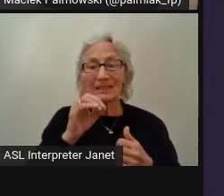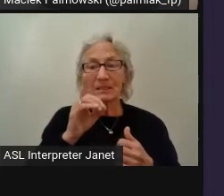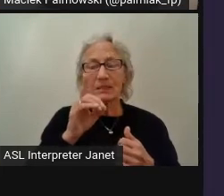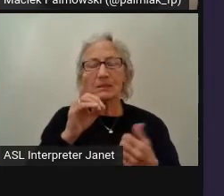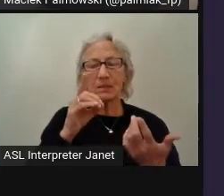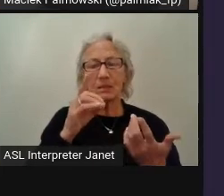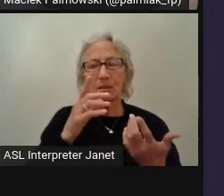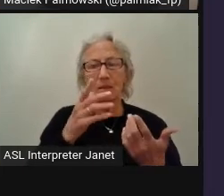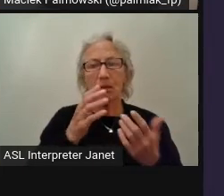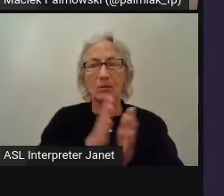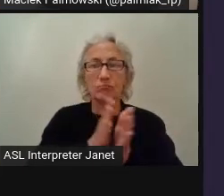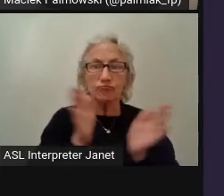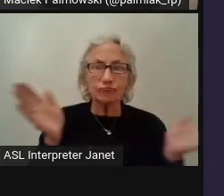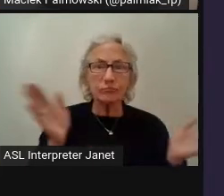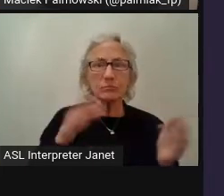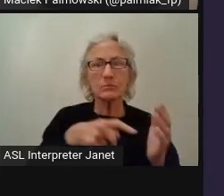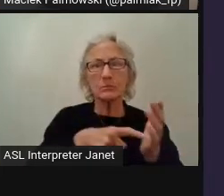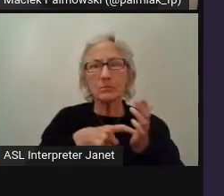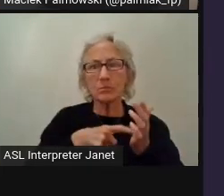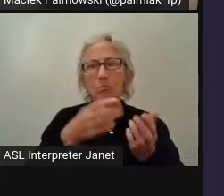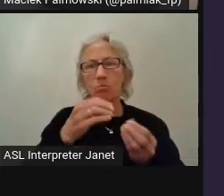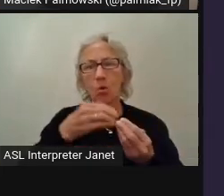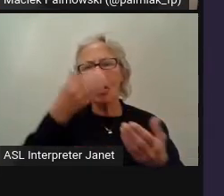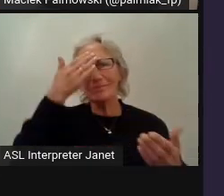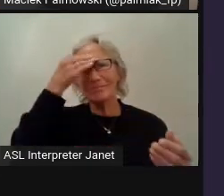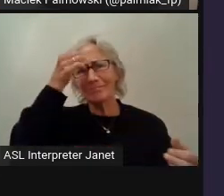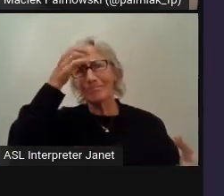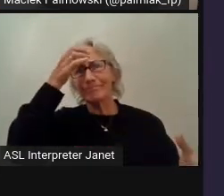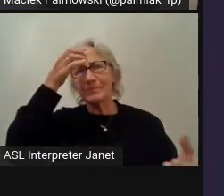a bit more knowledge, so it's much harder to do.